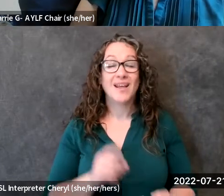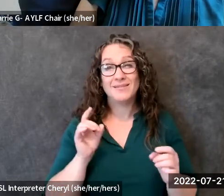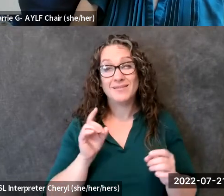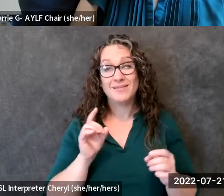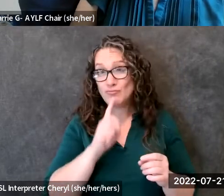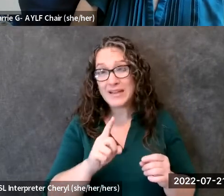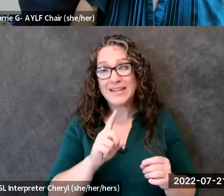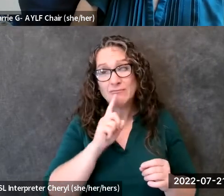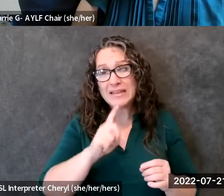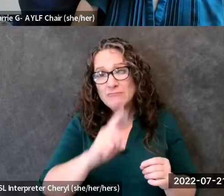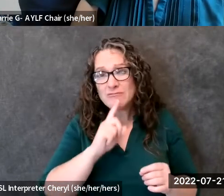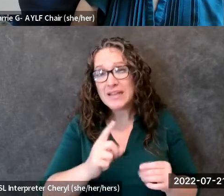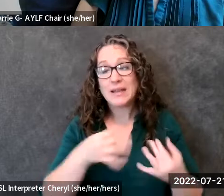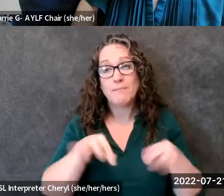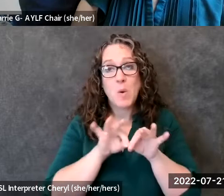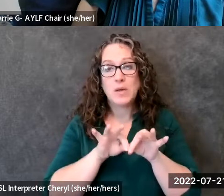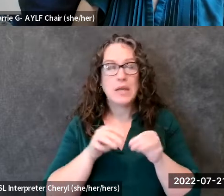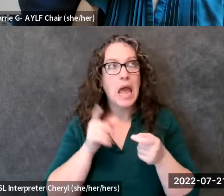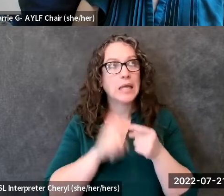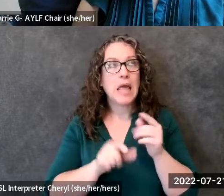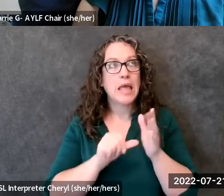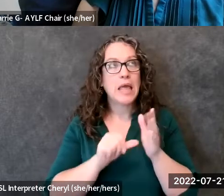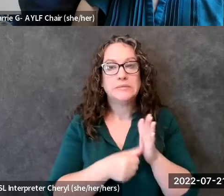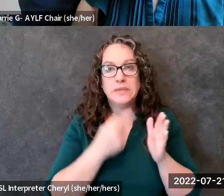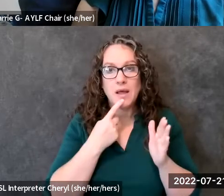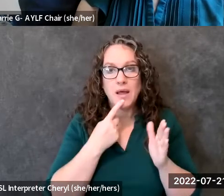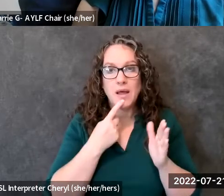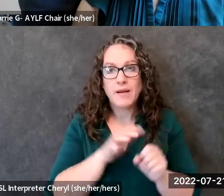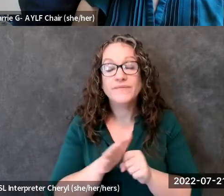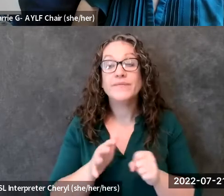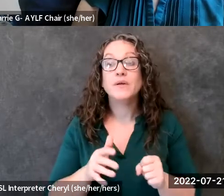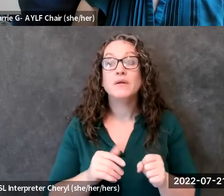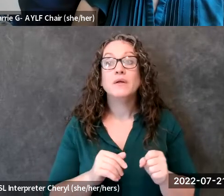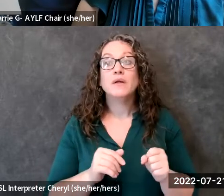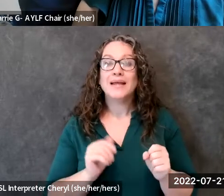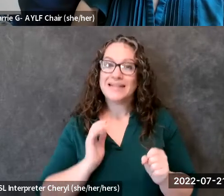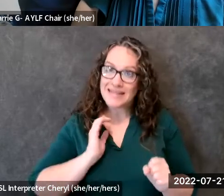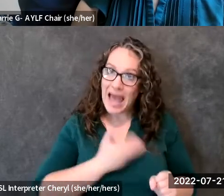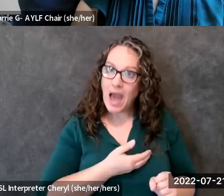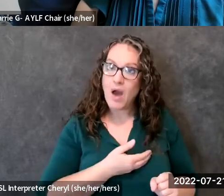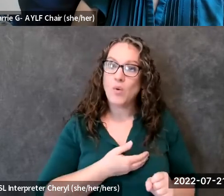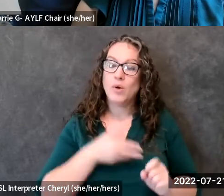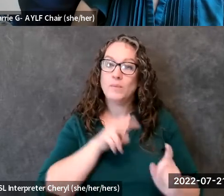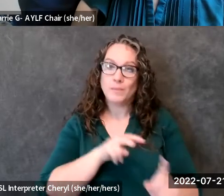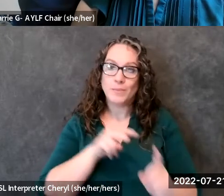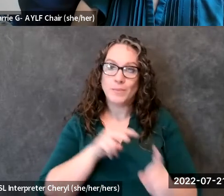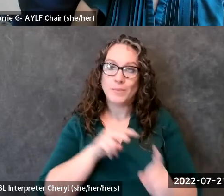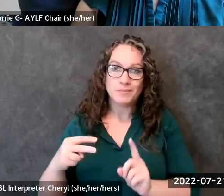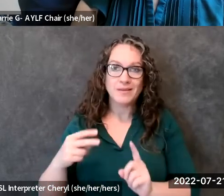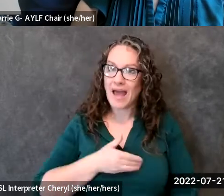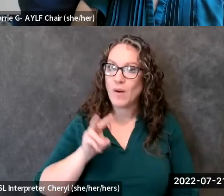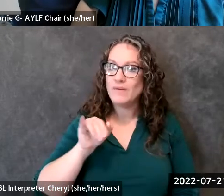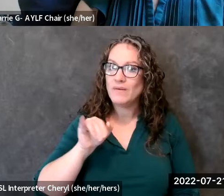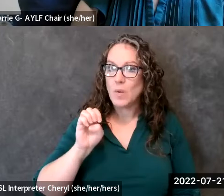we it is our voices that will uh ensure that the um ada continues for generations